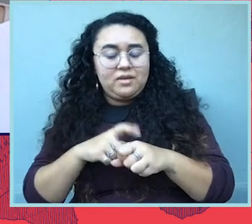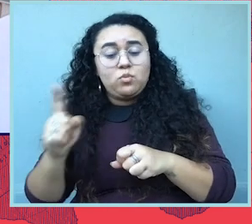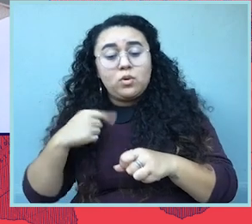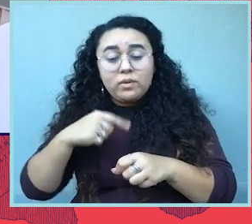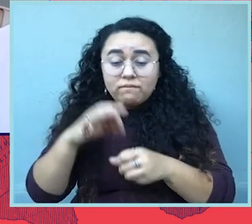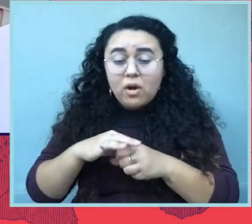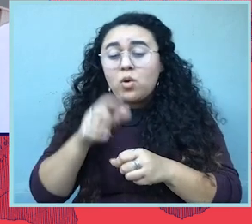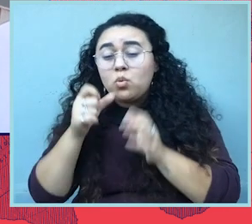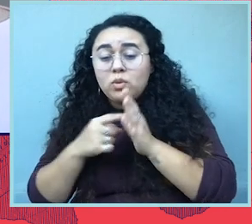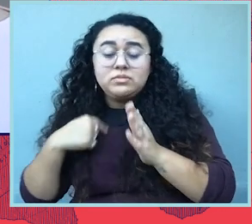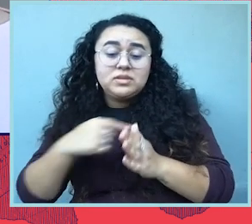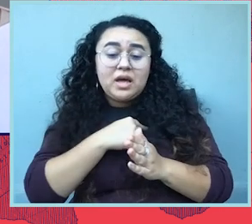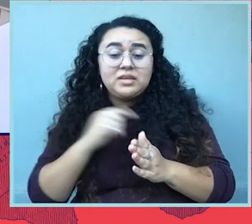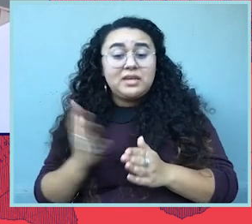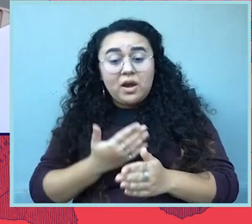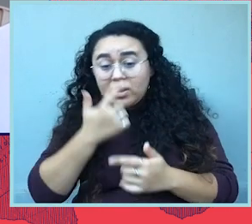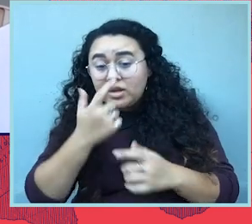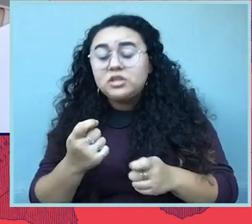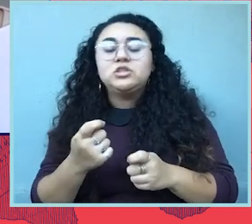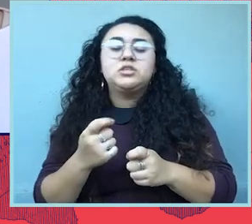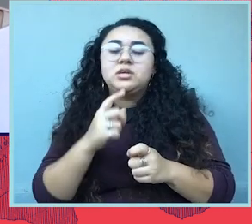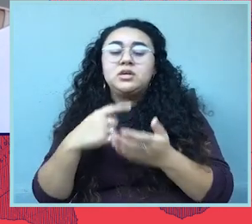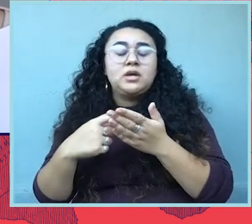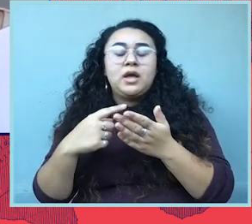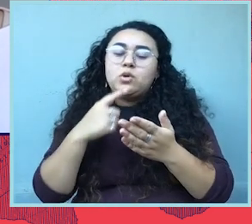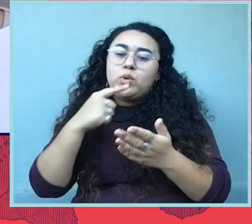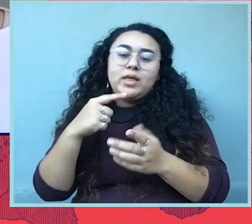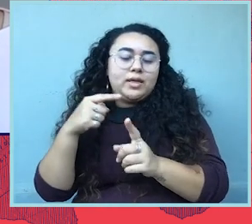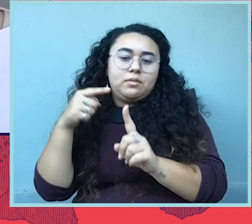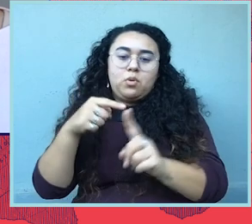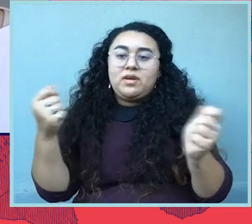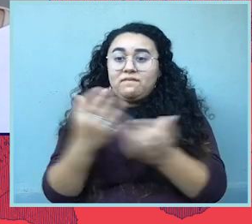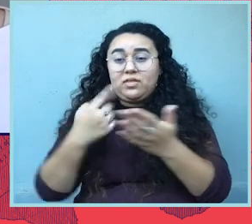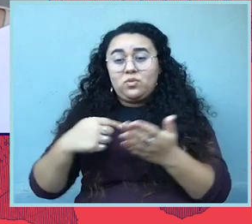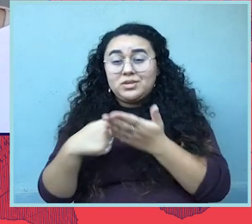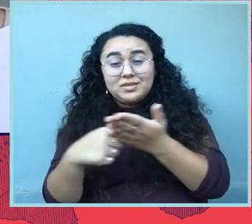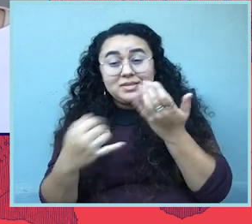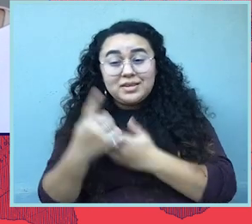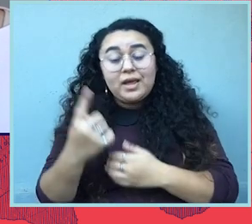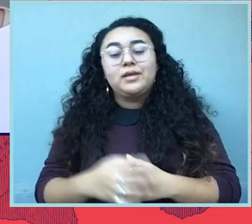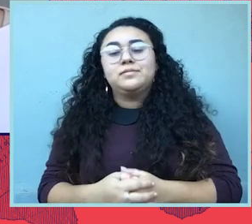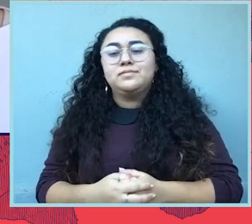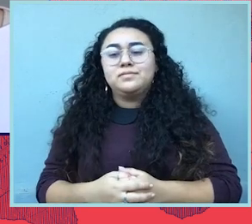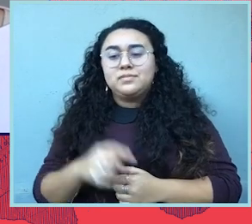It's where we vote, it’s who represents our interests, it feeds into everything that we've been discussing here today.